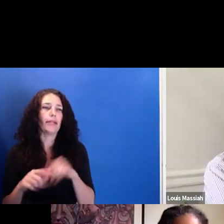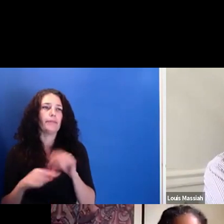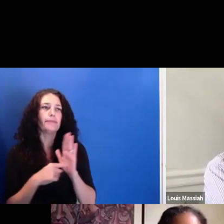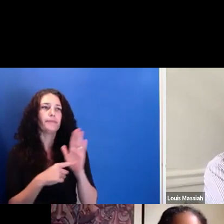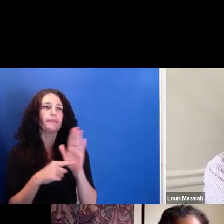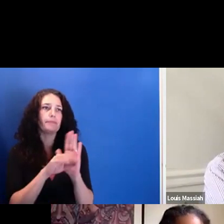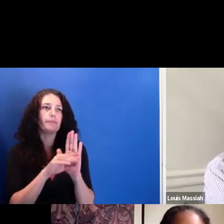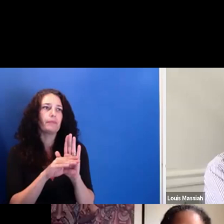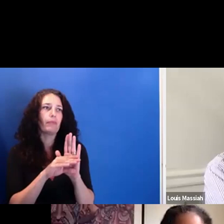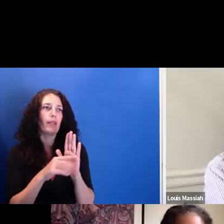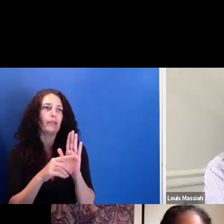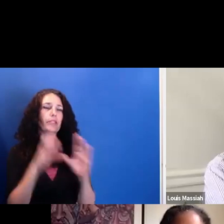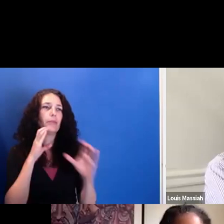and that's a problem all around.